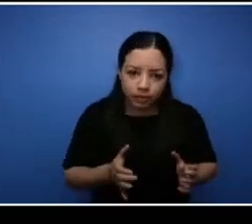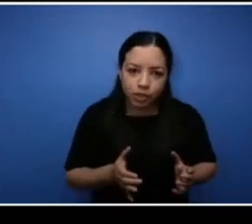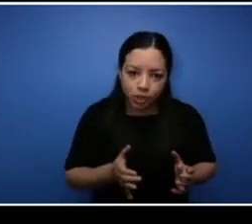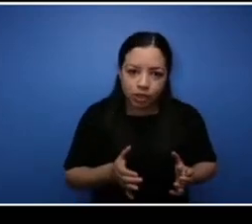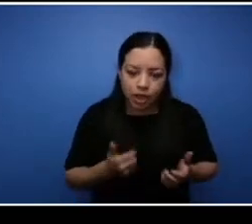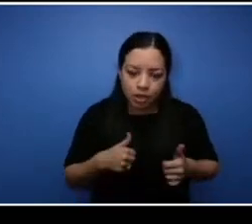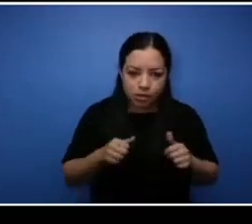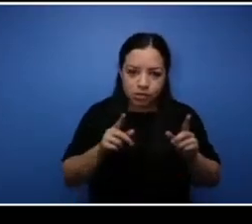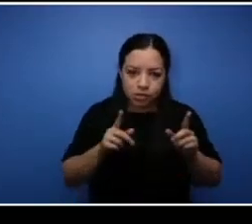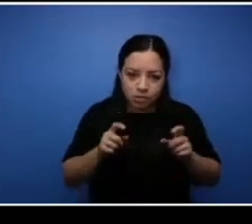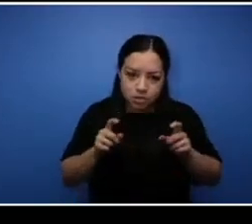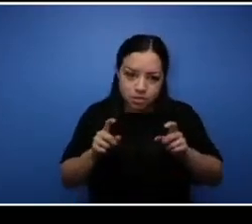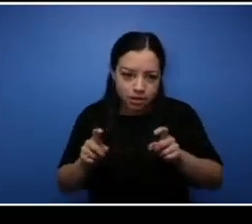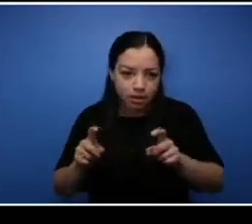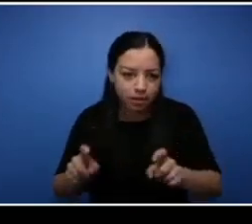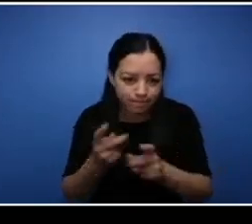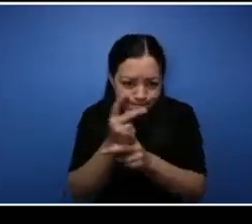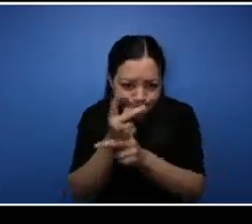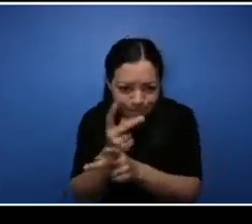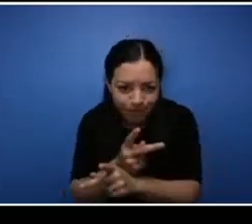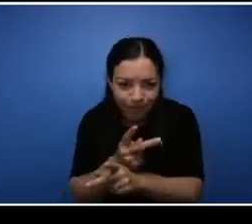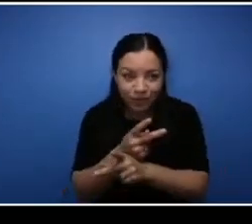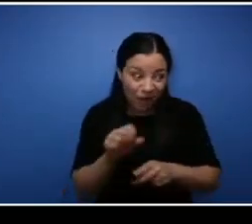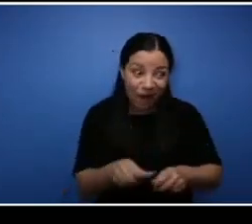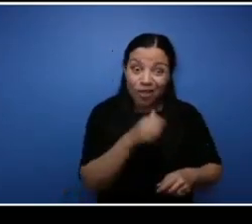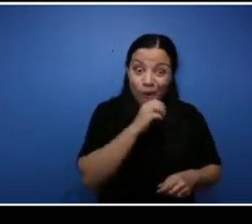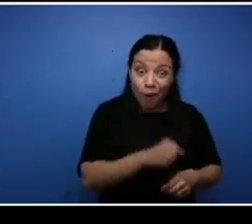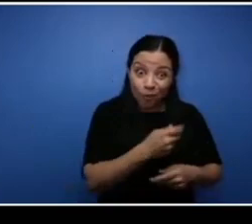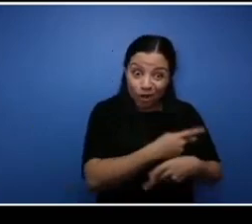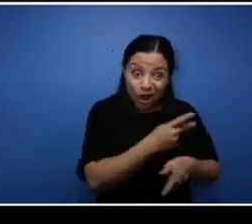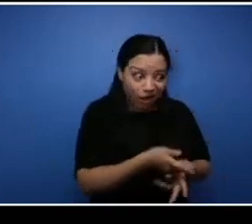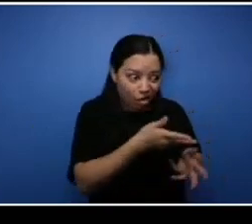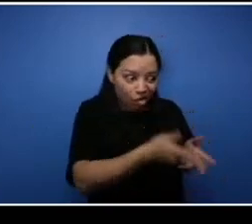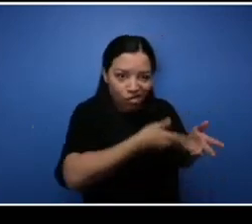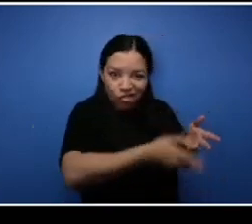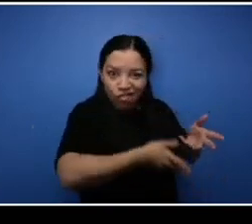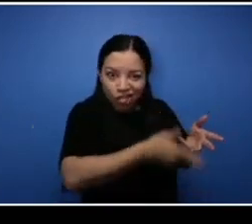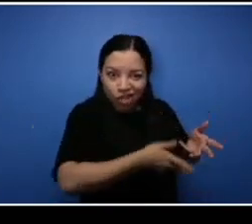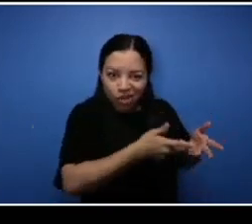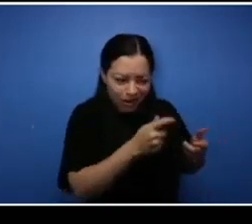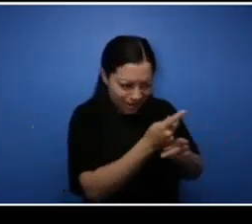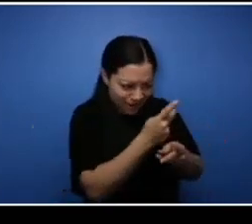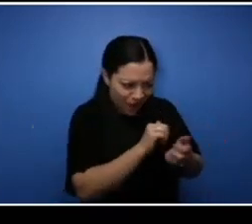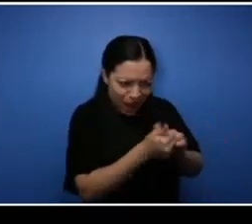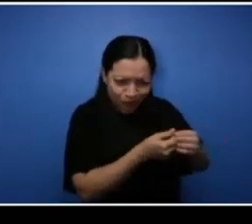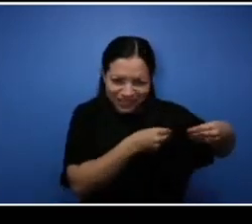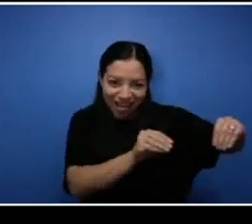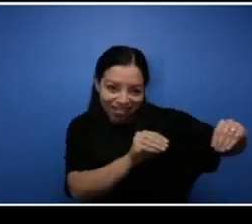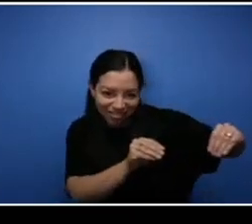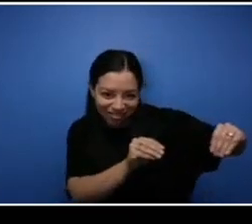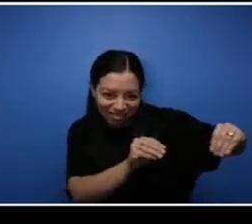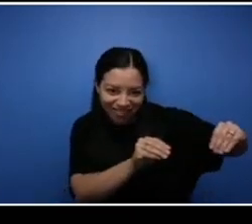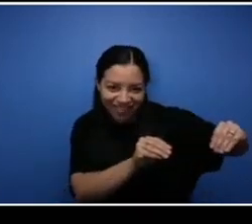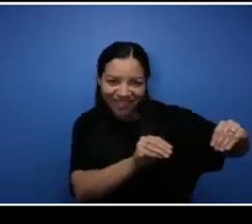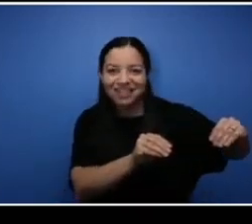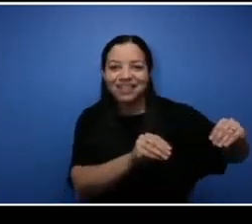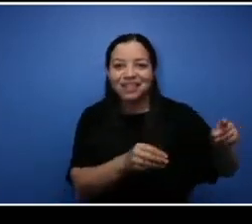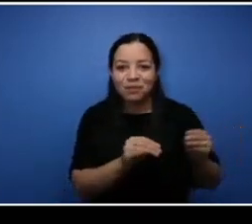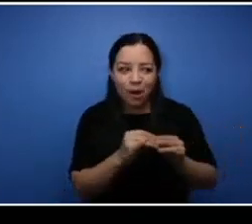had to get rid of all the items that I had that were sitting. So I had to get creative in how to sell them and how to you know make them more attractive so I could you know offload